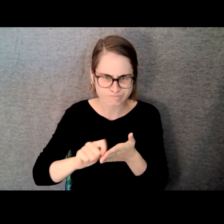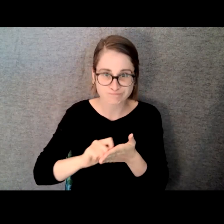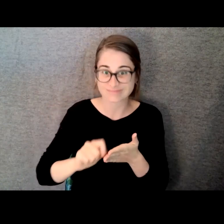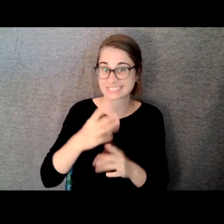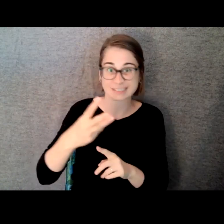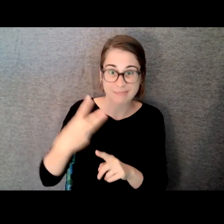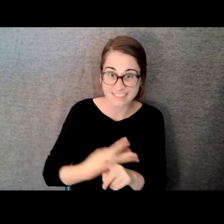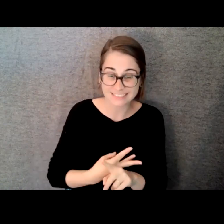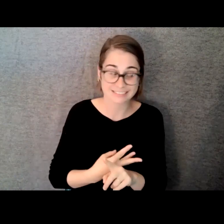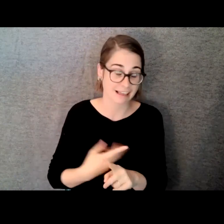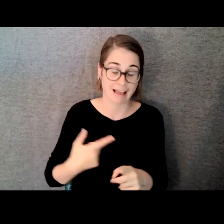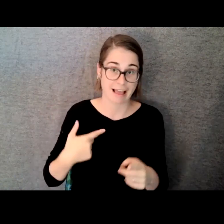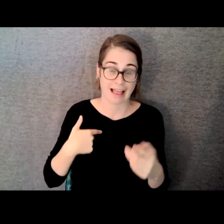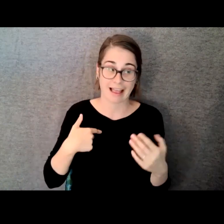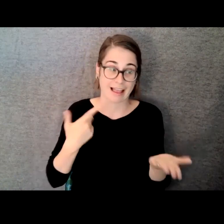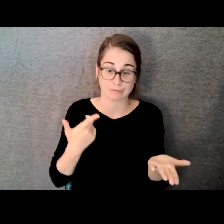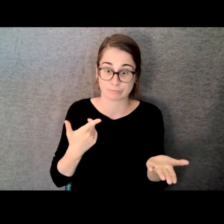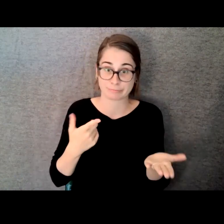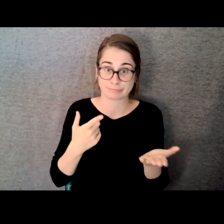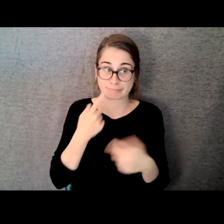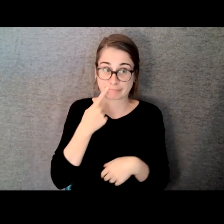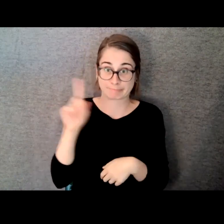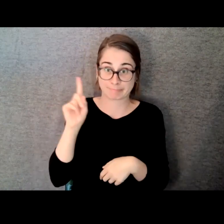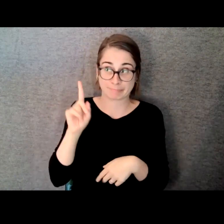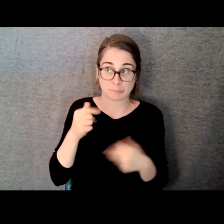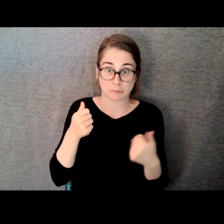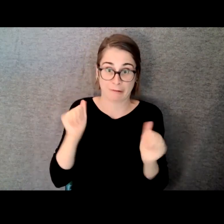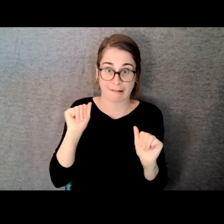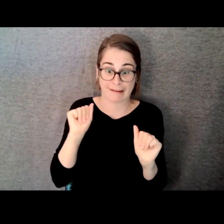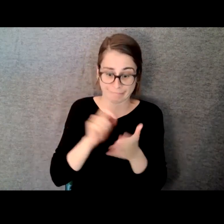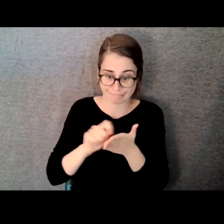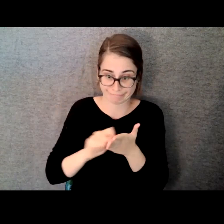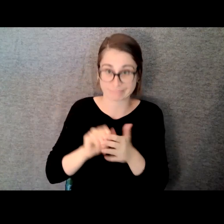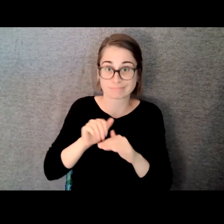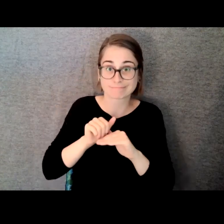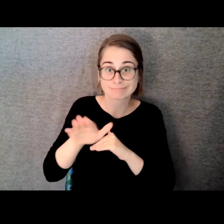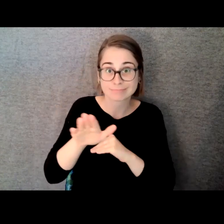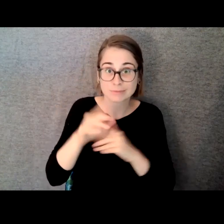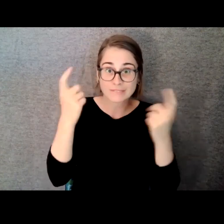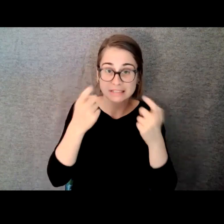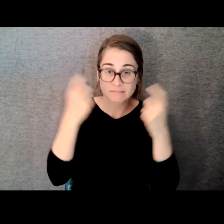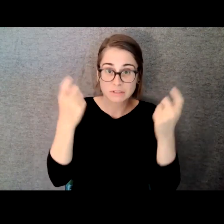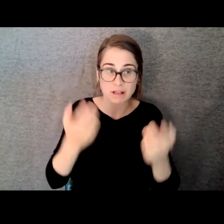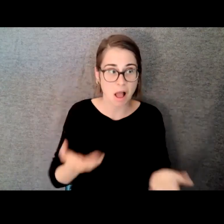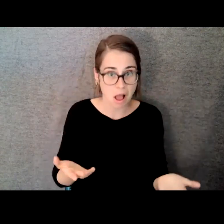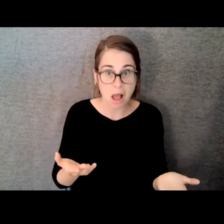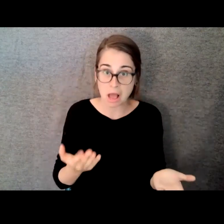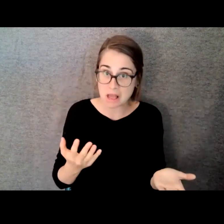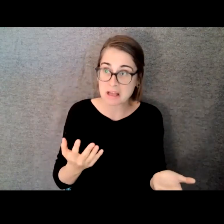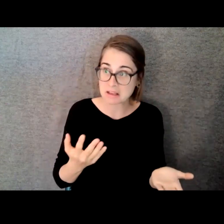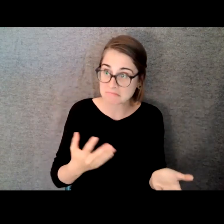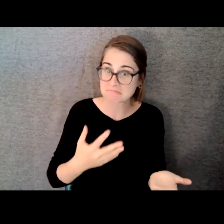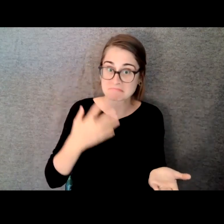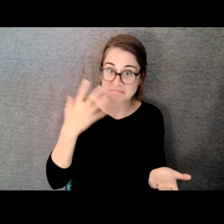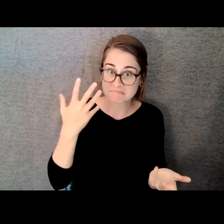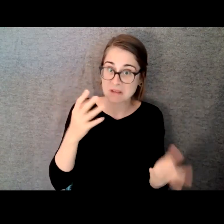submitted it and it was accepted into this festival and did pretty well. Ended up sending